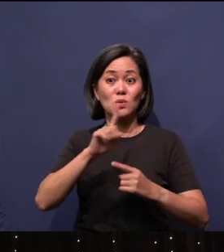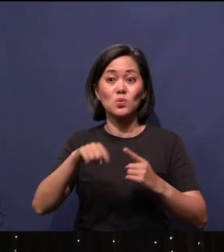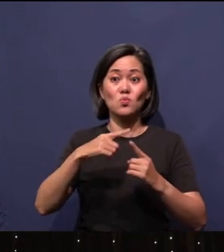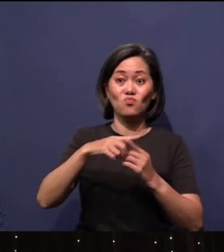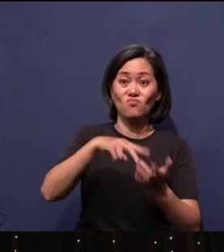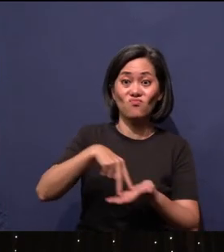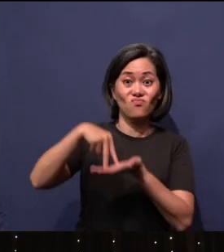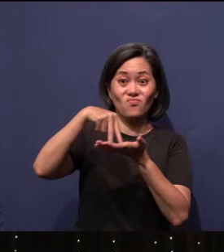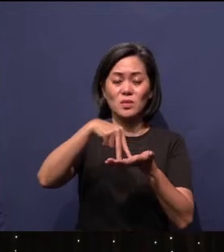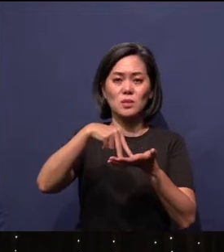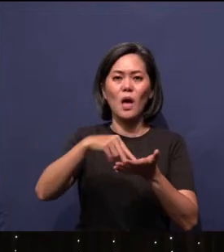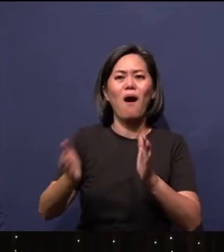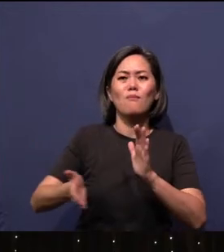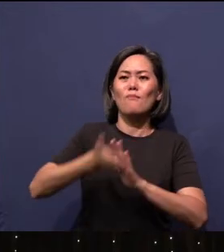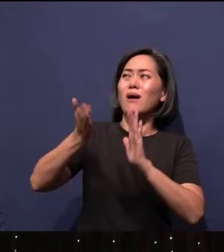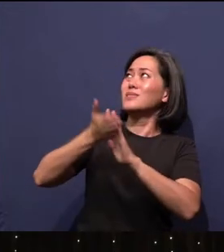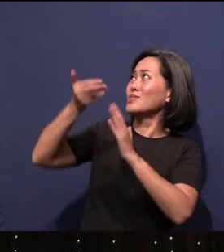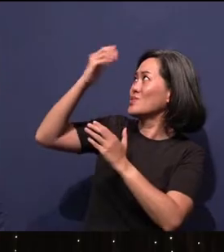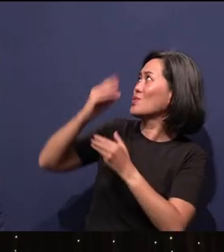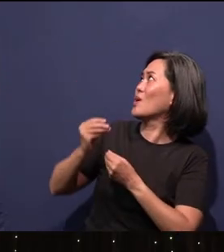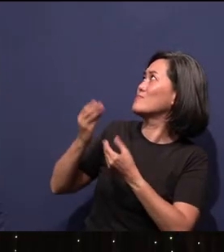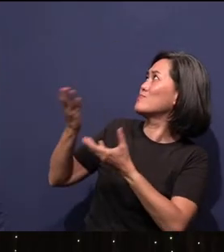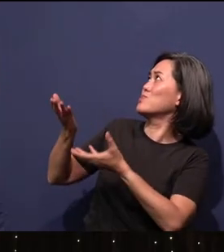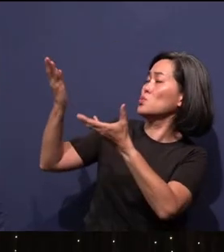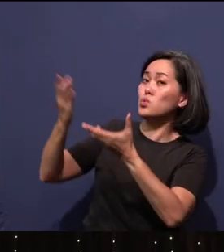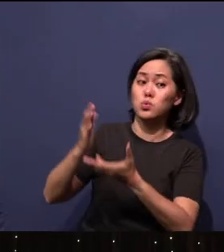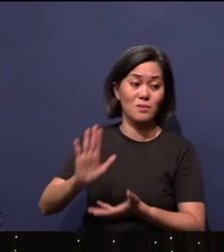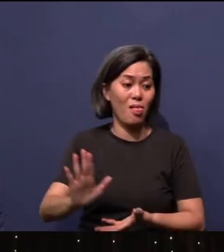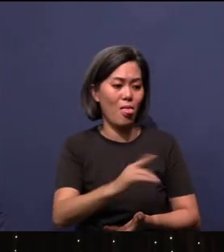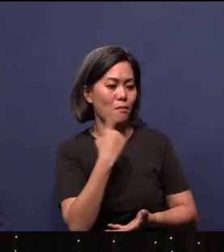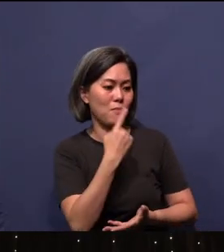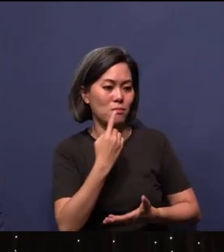The high praises of God shall be in their mouth. In verse nine it says,